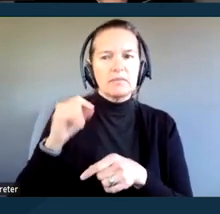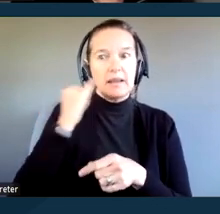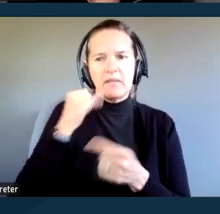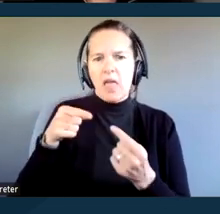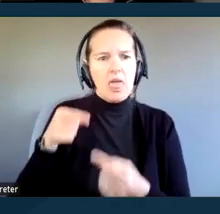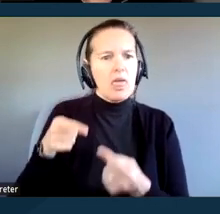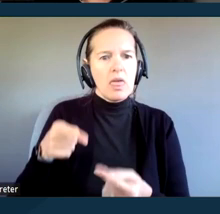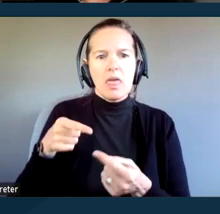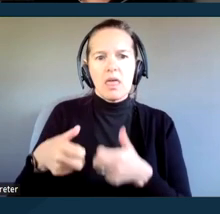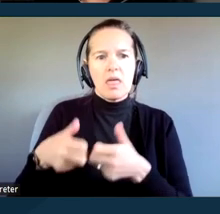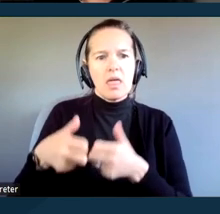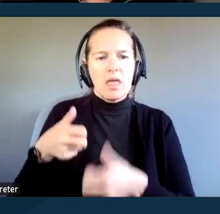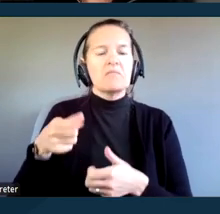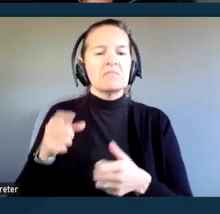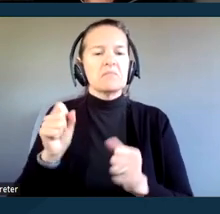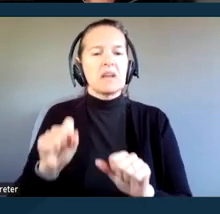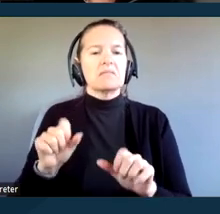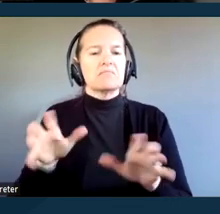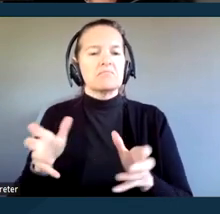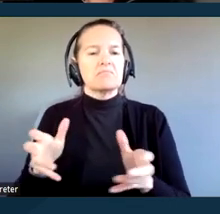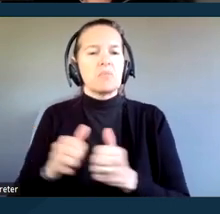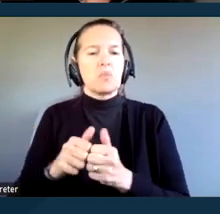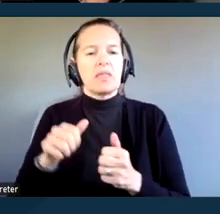please chat with our tech support folks during the webinar.